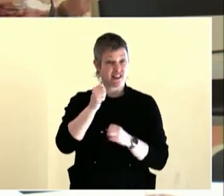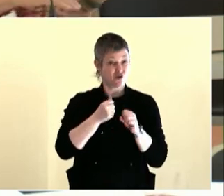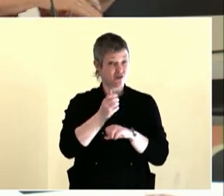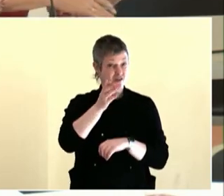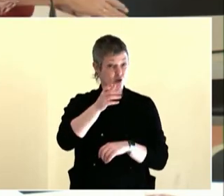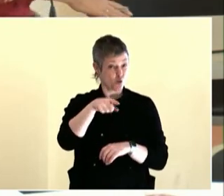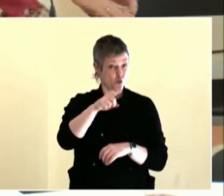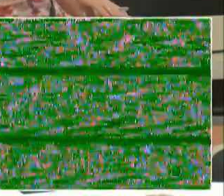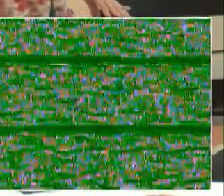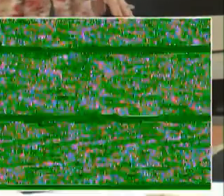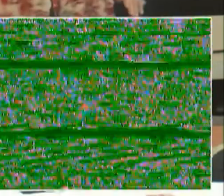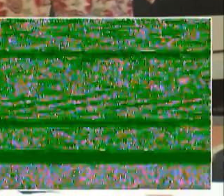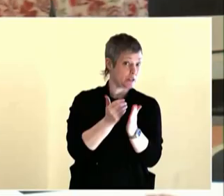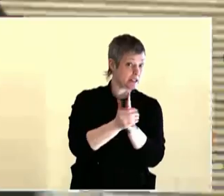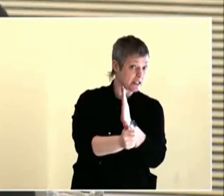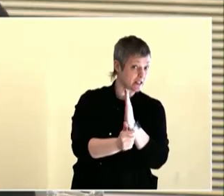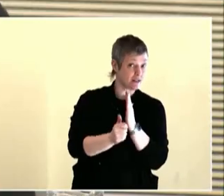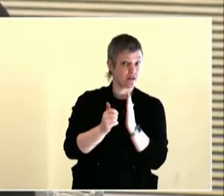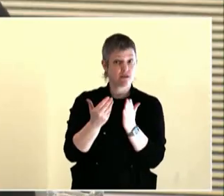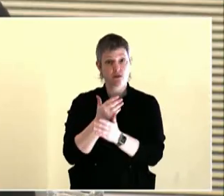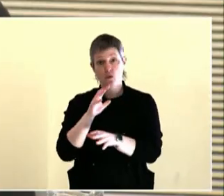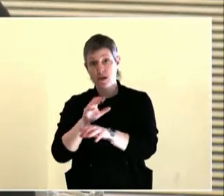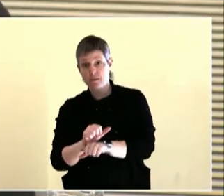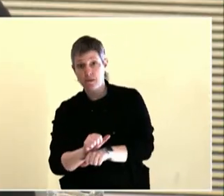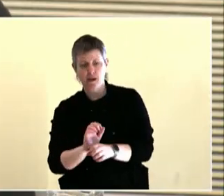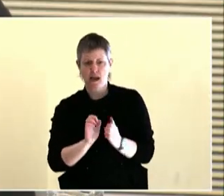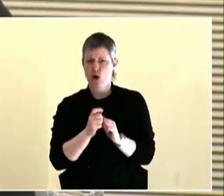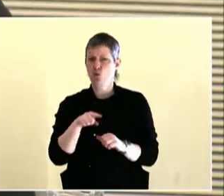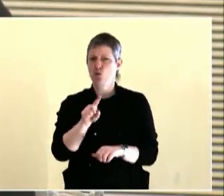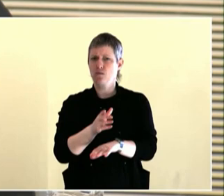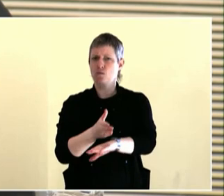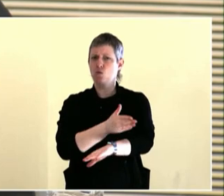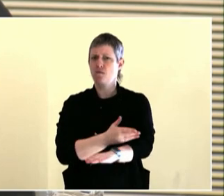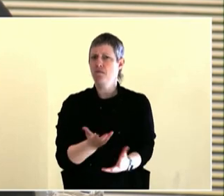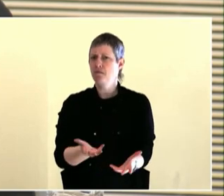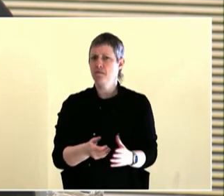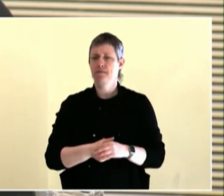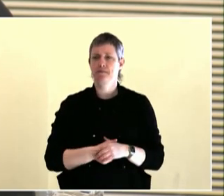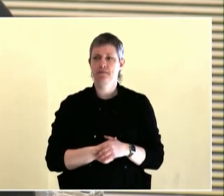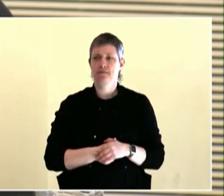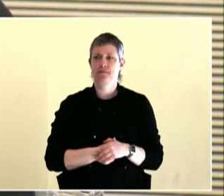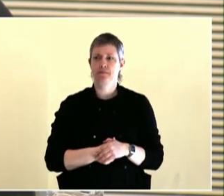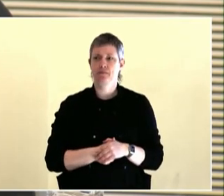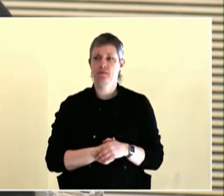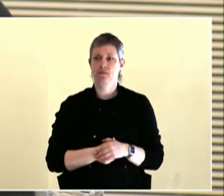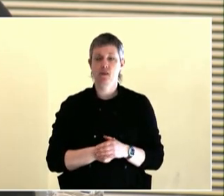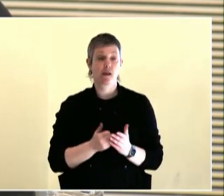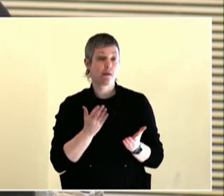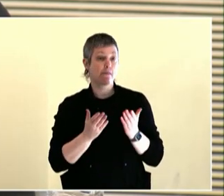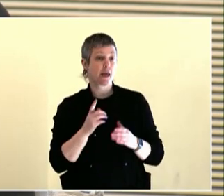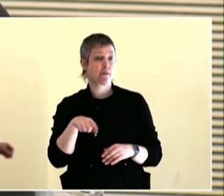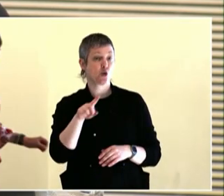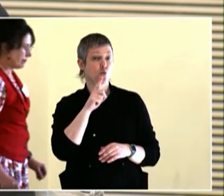it hard for most people to put significant time and thinking in the future. Because we're just so overwhelmed, right? We're just trying to get through